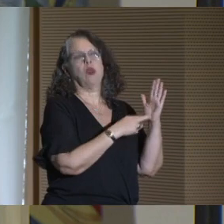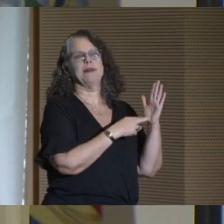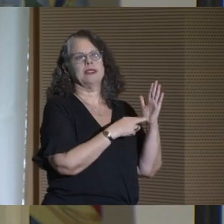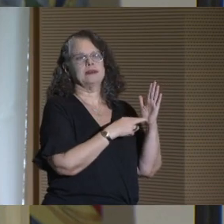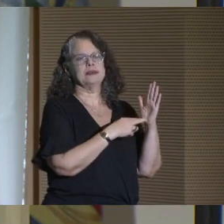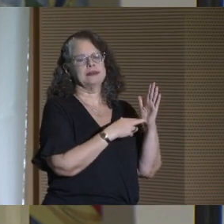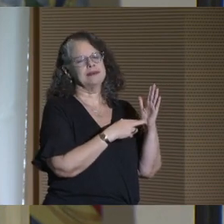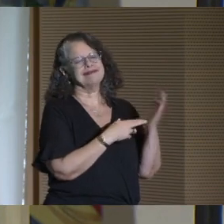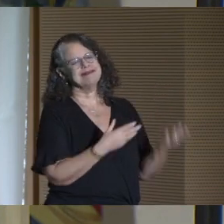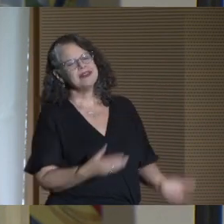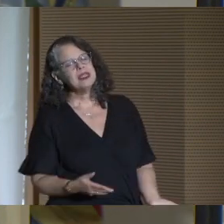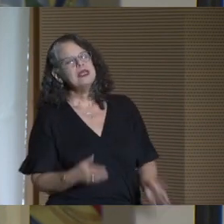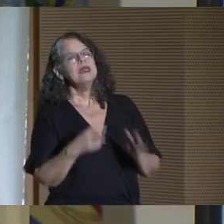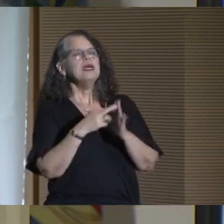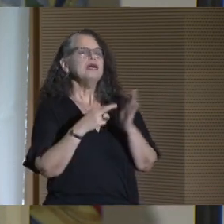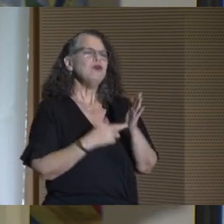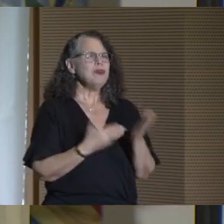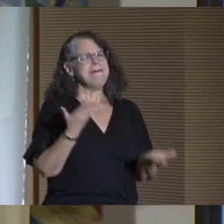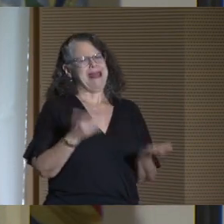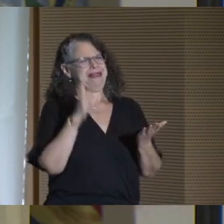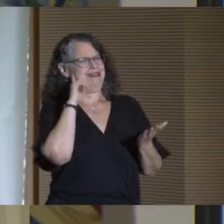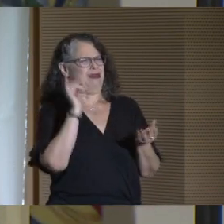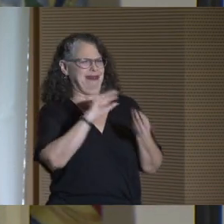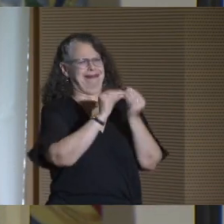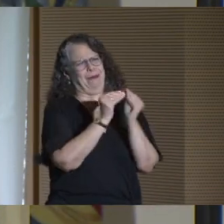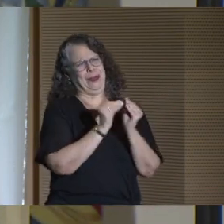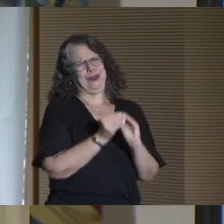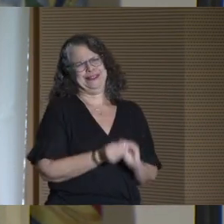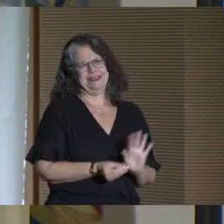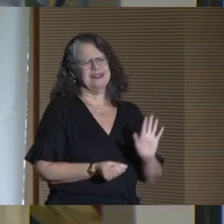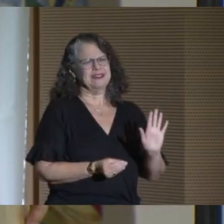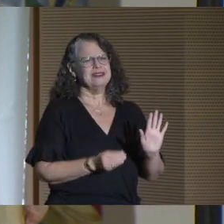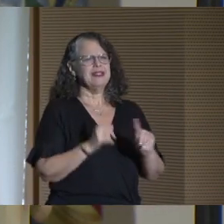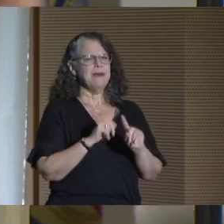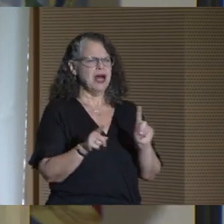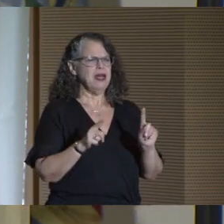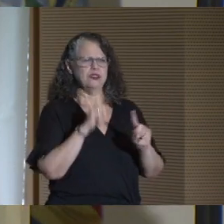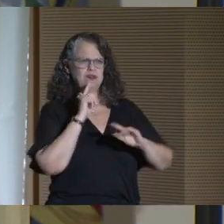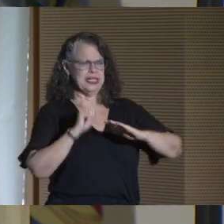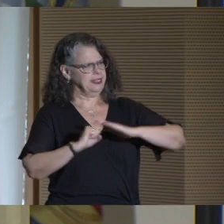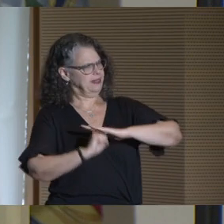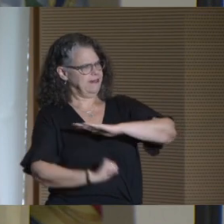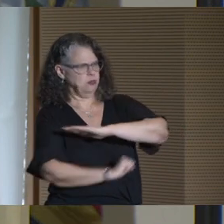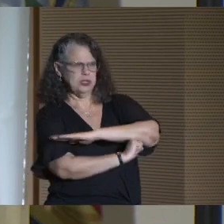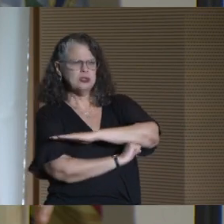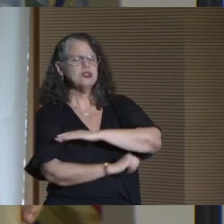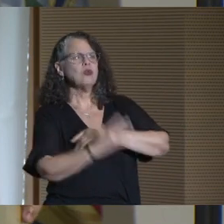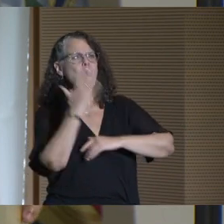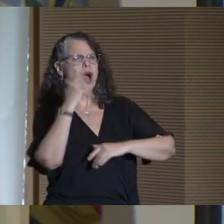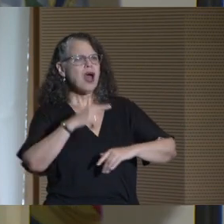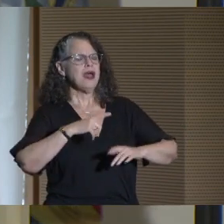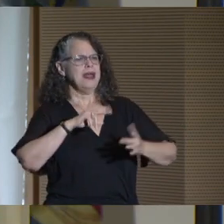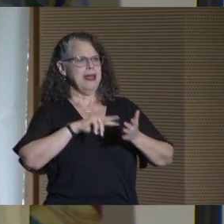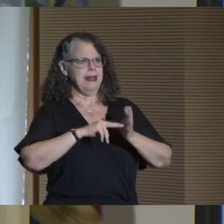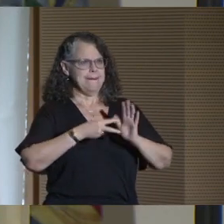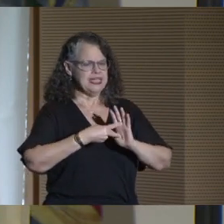Enrollment might sound just like a lot of numbers, but it's fundamental because it means more New Yorkers